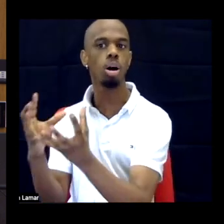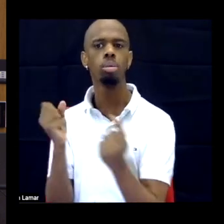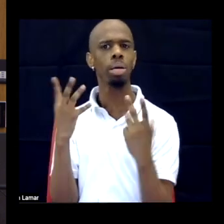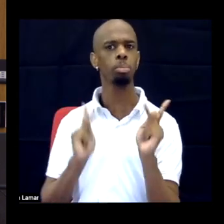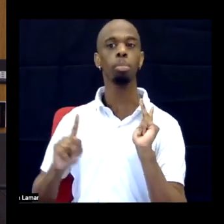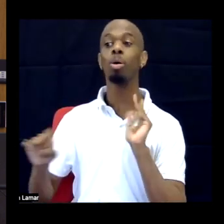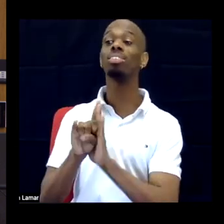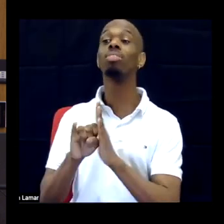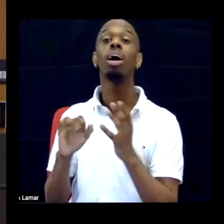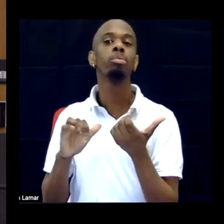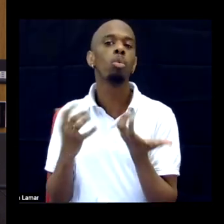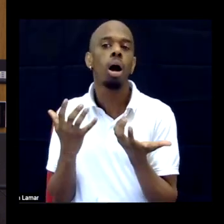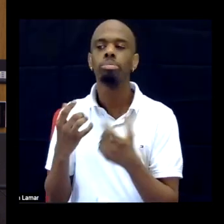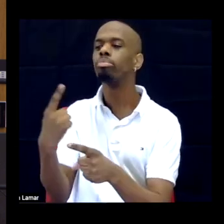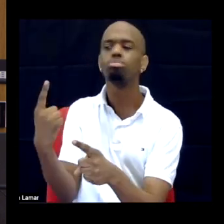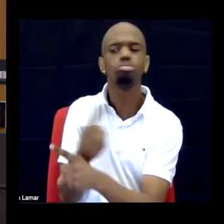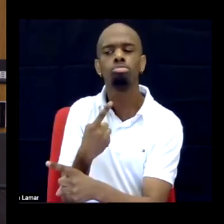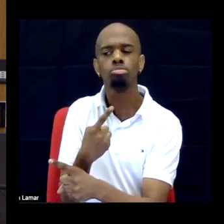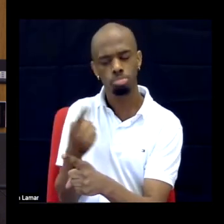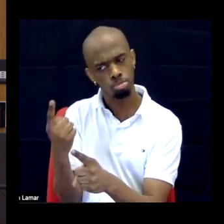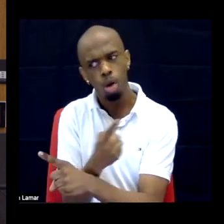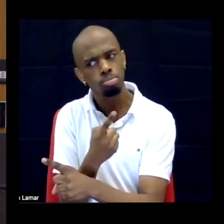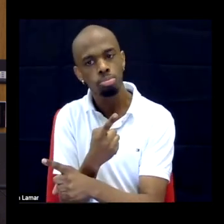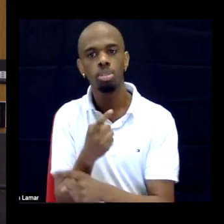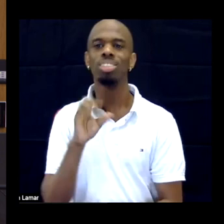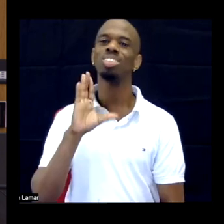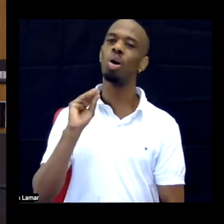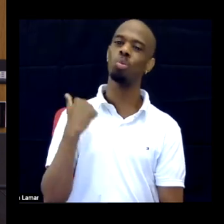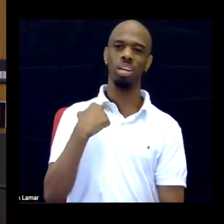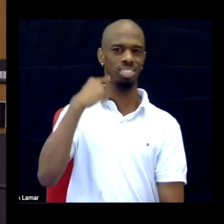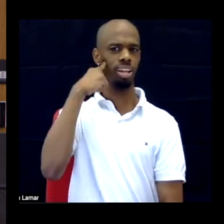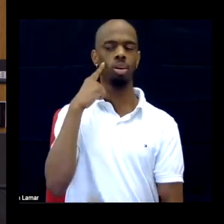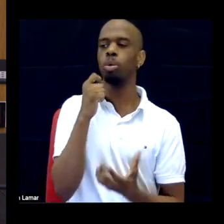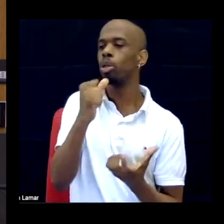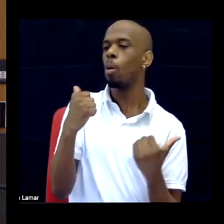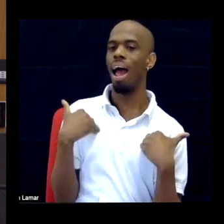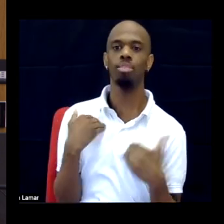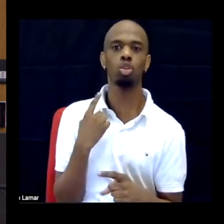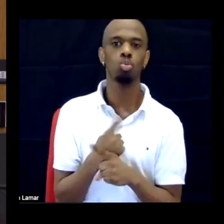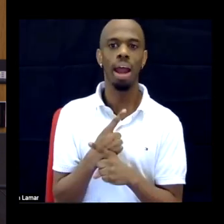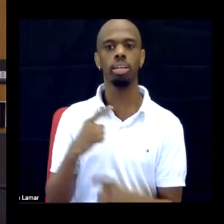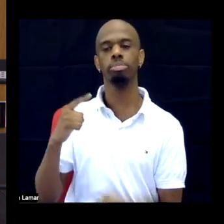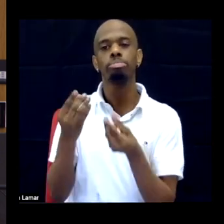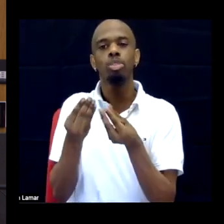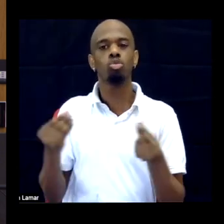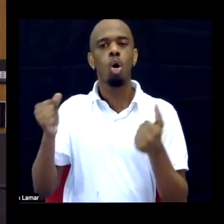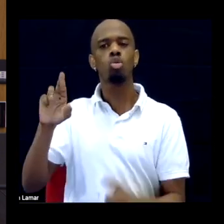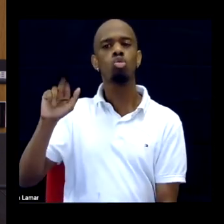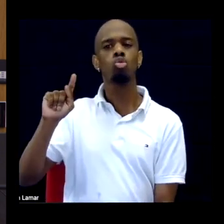as an exaggeration, then we're read as lacking able mindedness and in the world and that